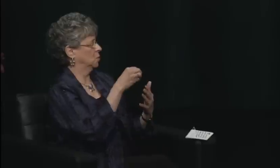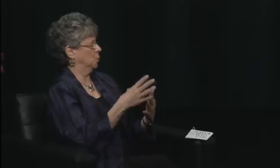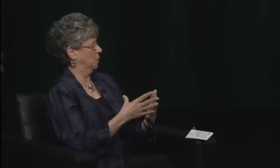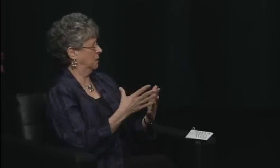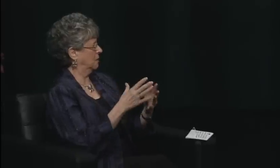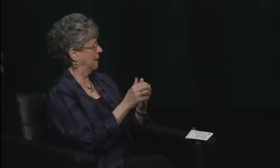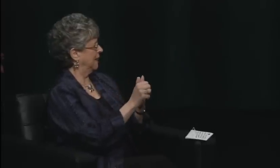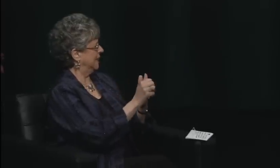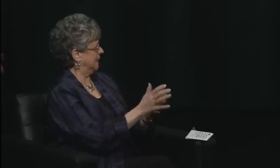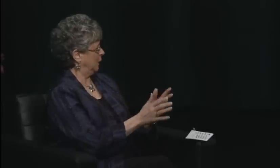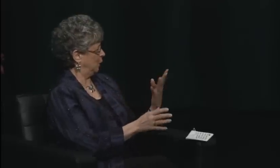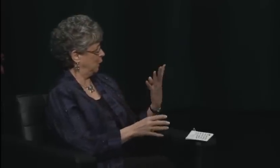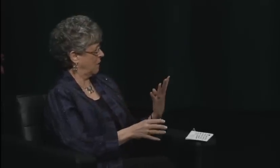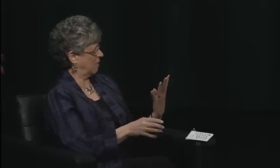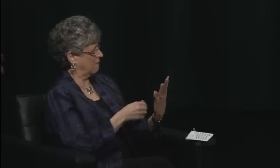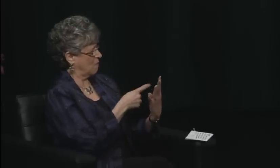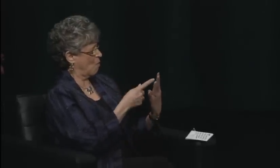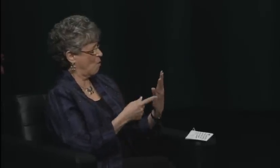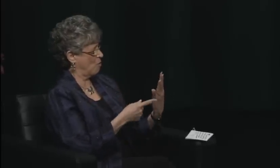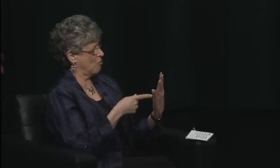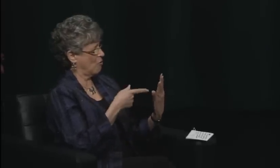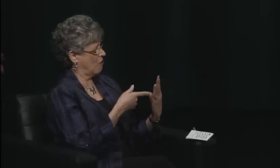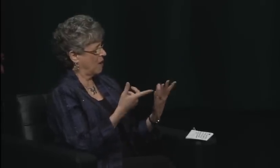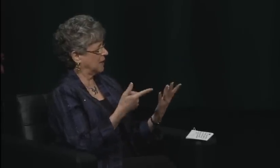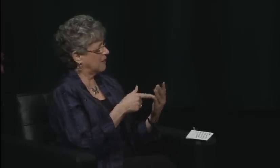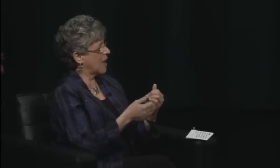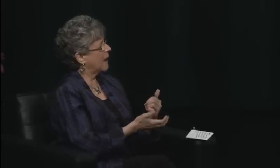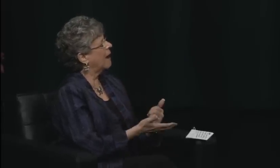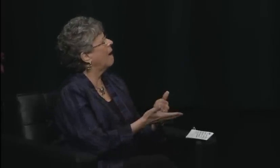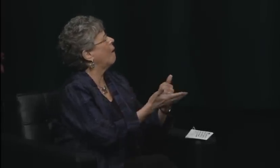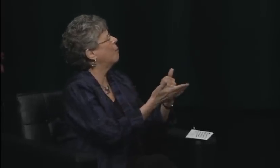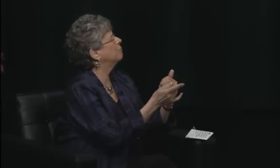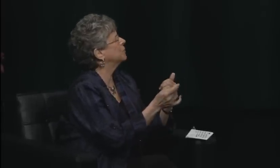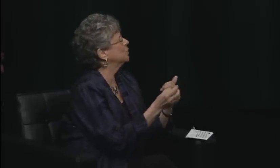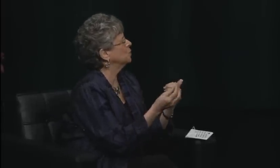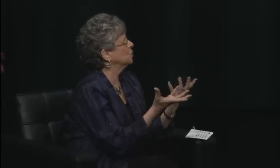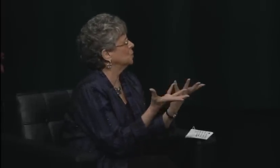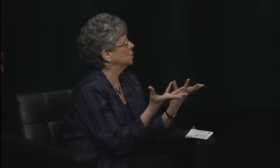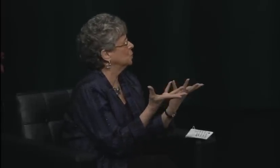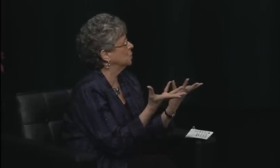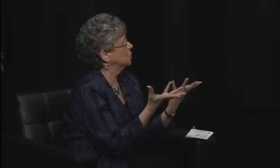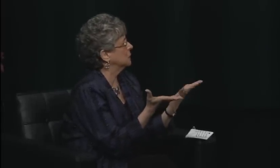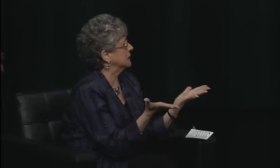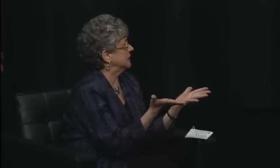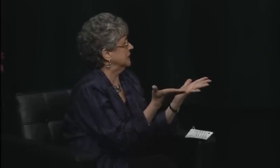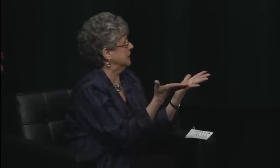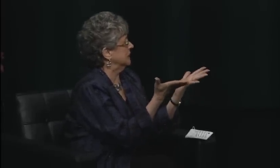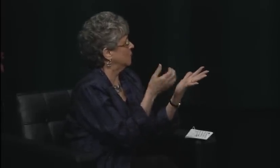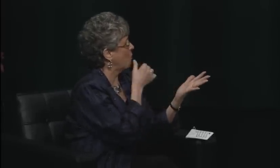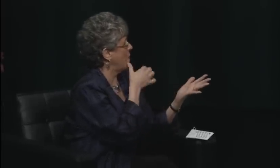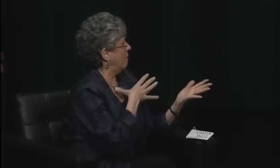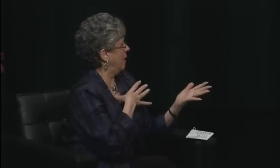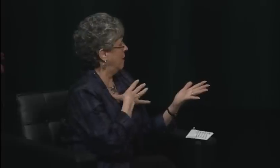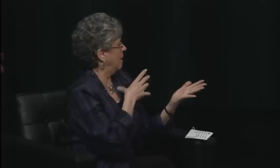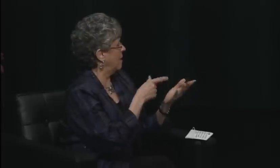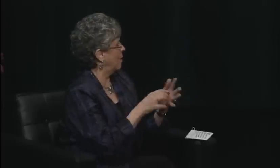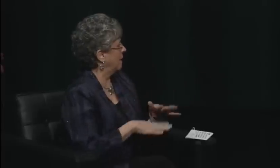and his brother was one of the seven ducks as well.